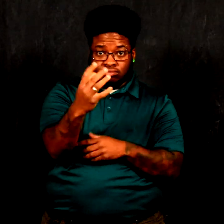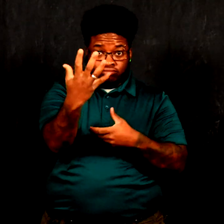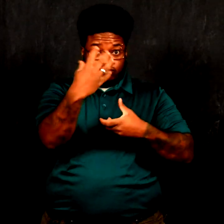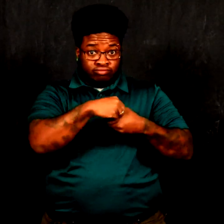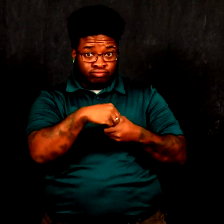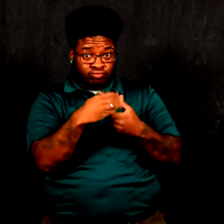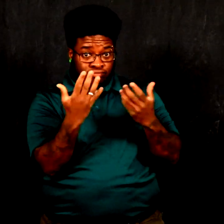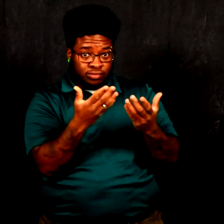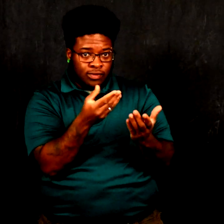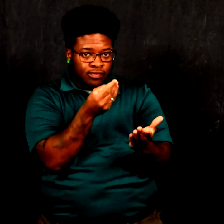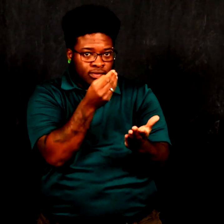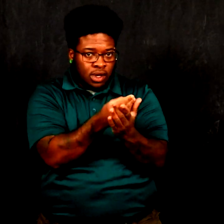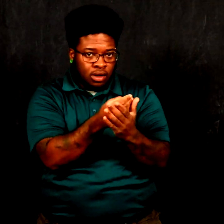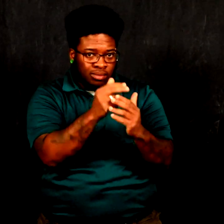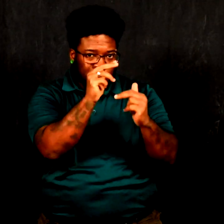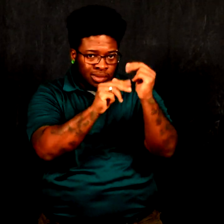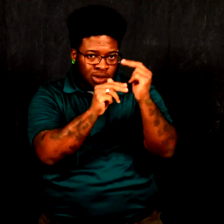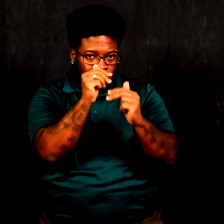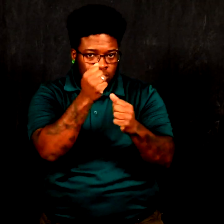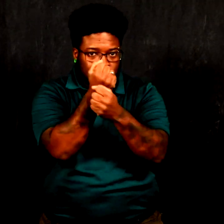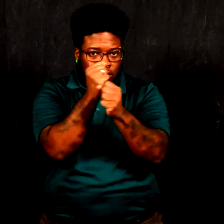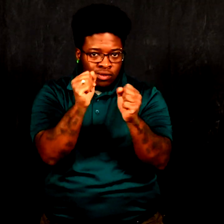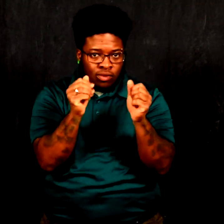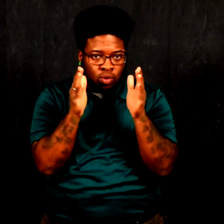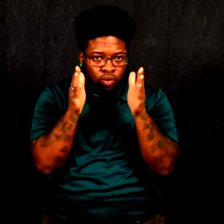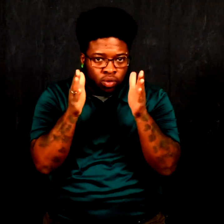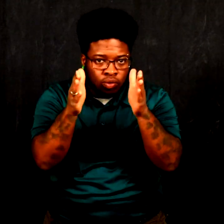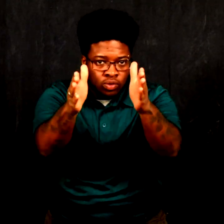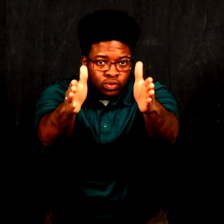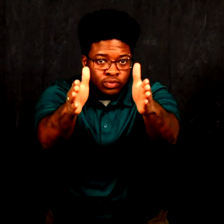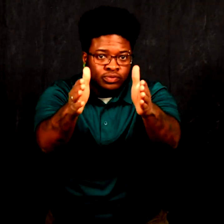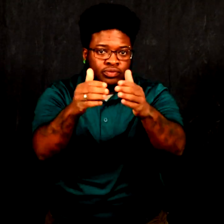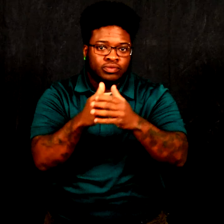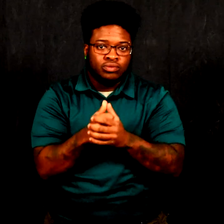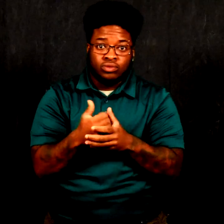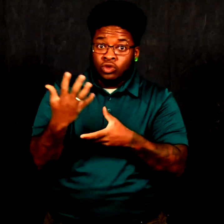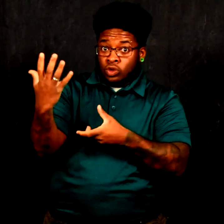which included the funds to build a safety corridor.